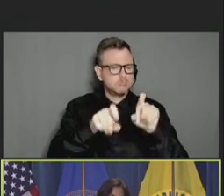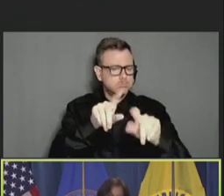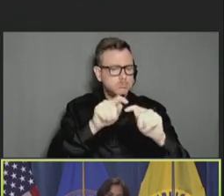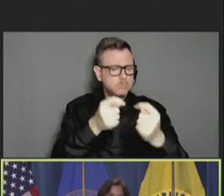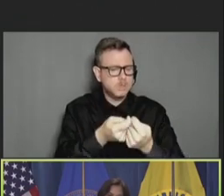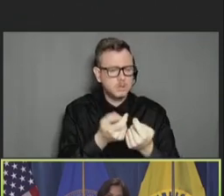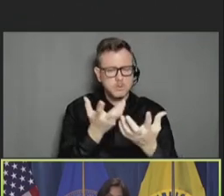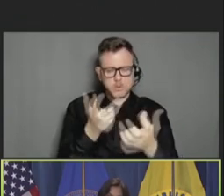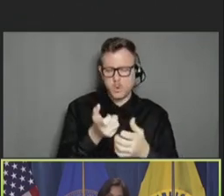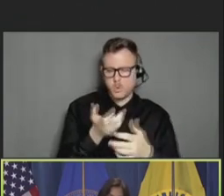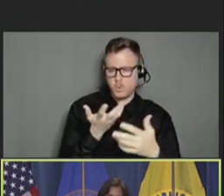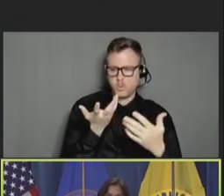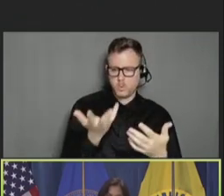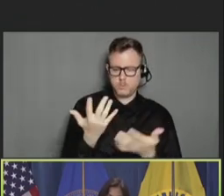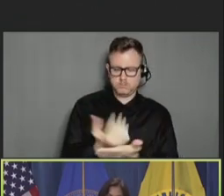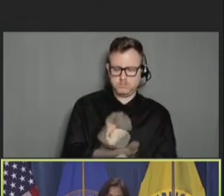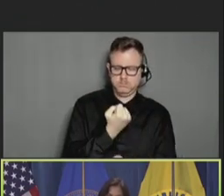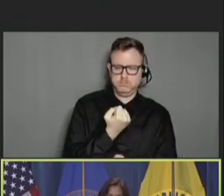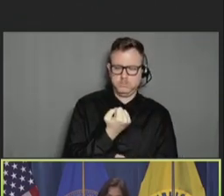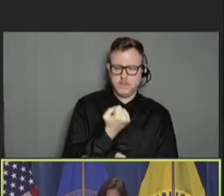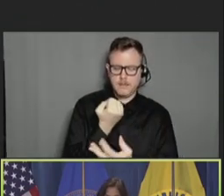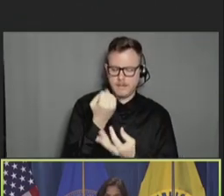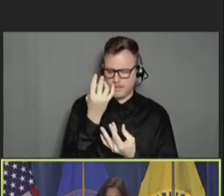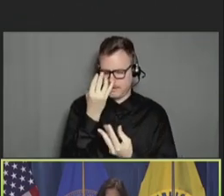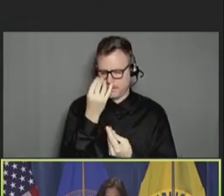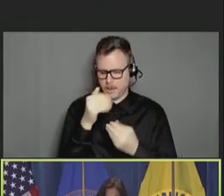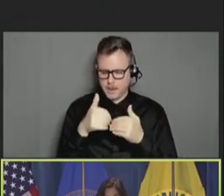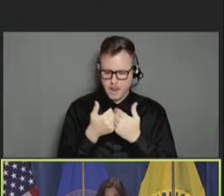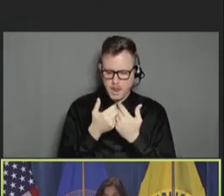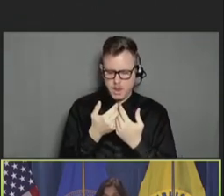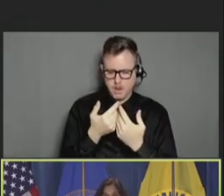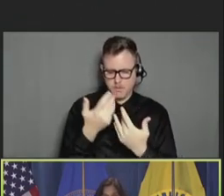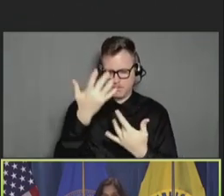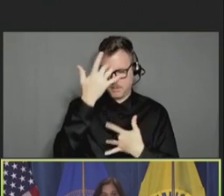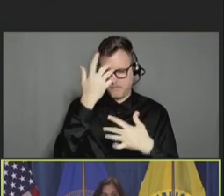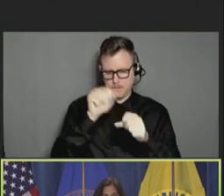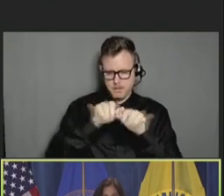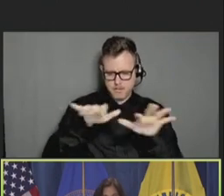that moment to think about how the pandemic was going to uniquely affect older adults.